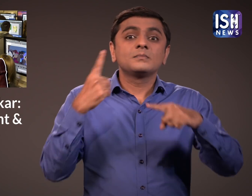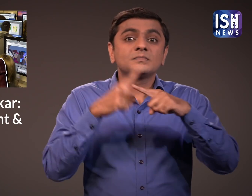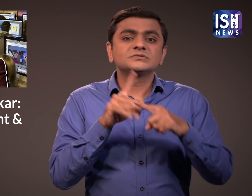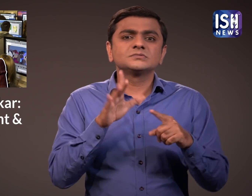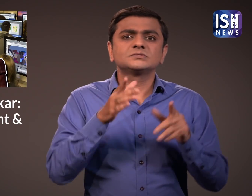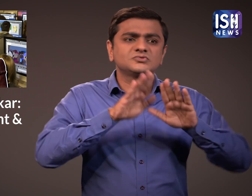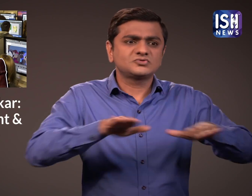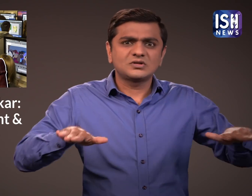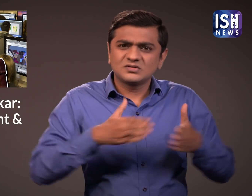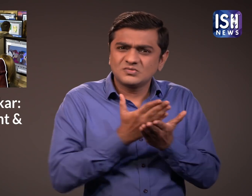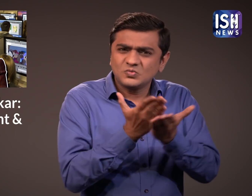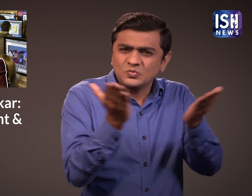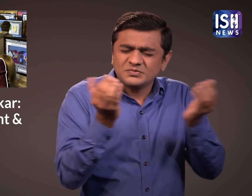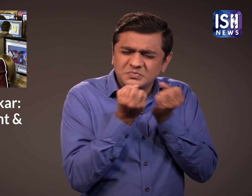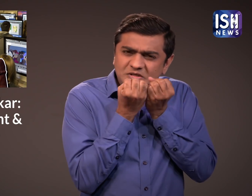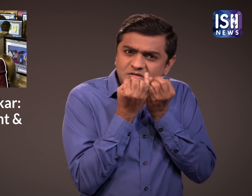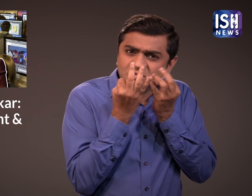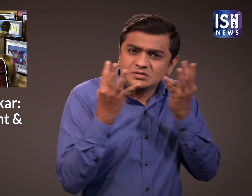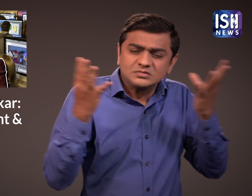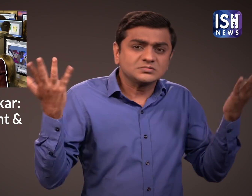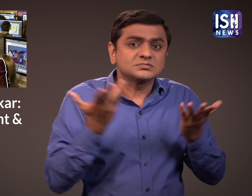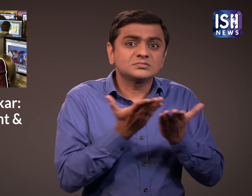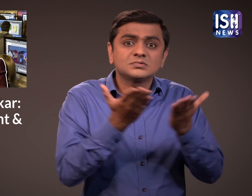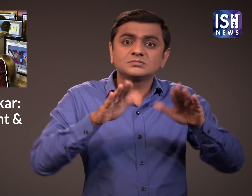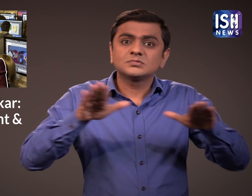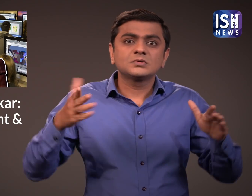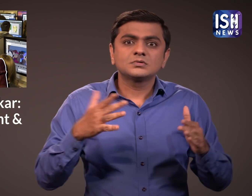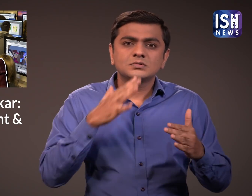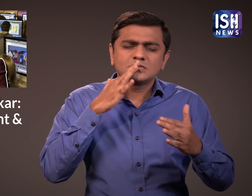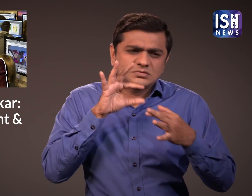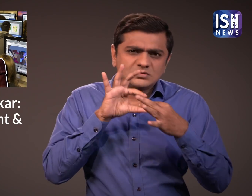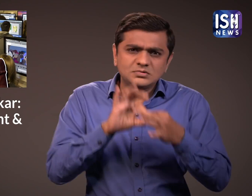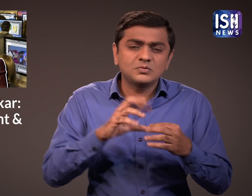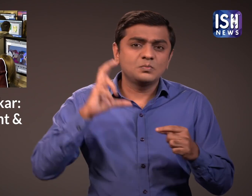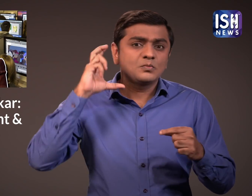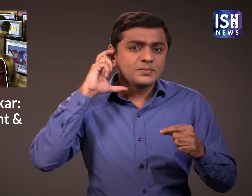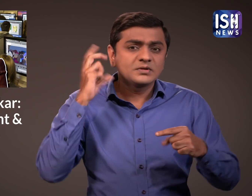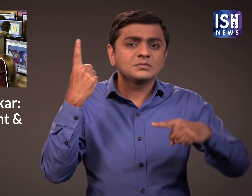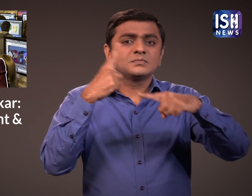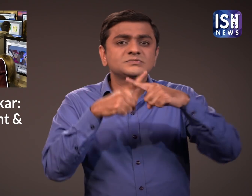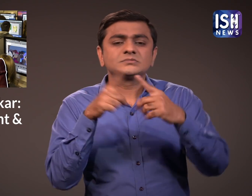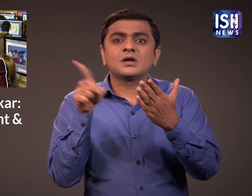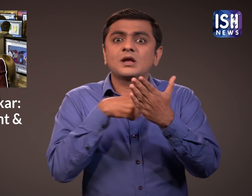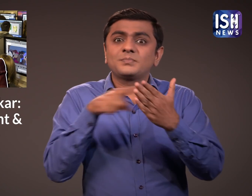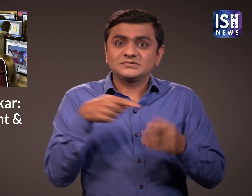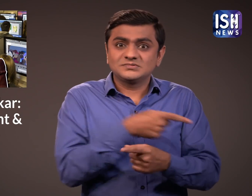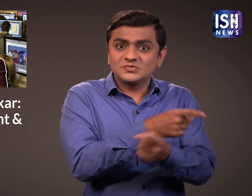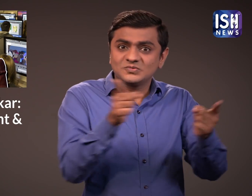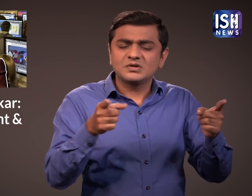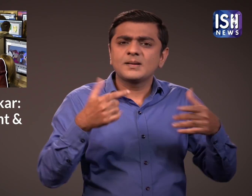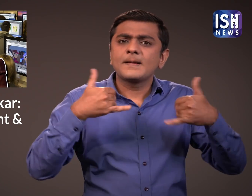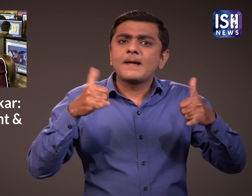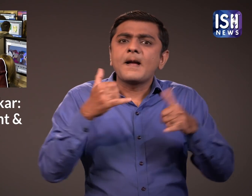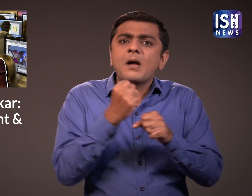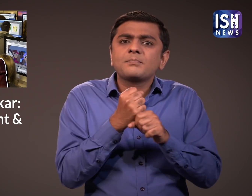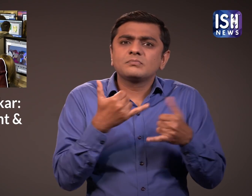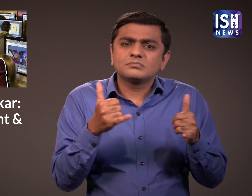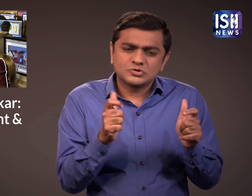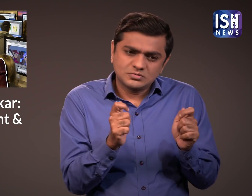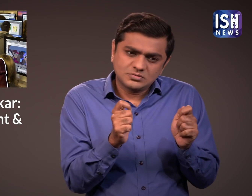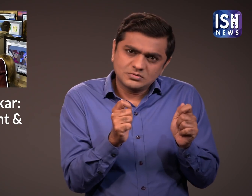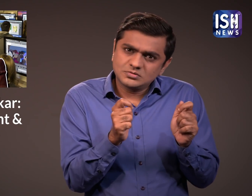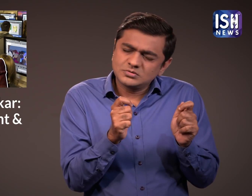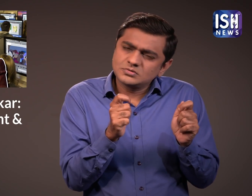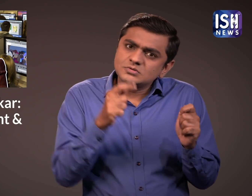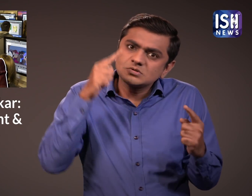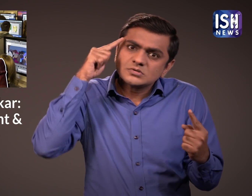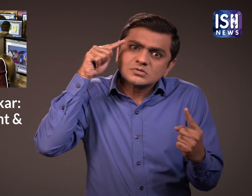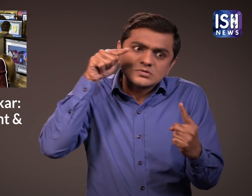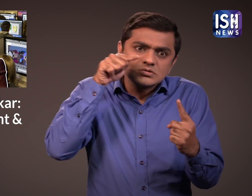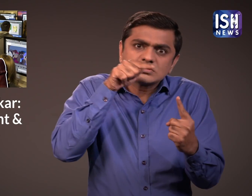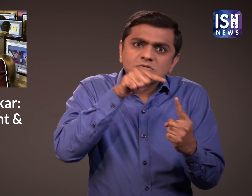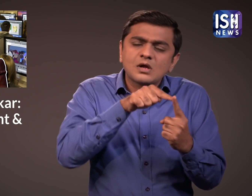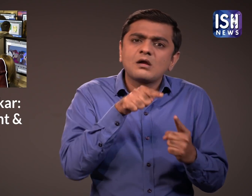However many youngsters are addicted to games played on mobile and other gadgets.